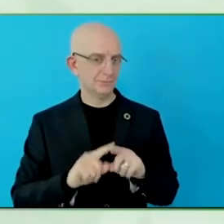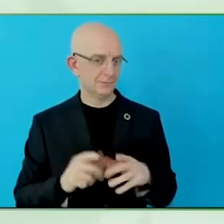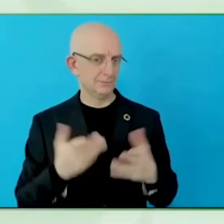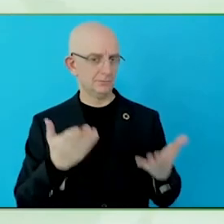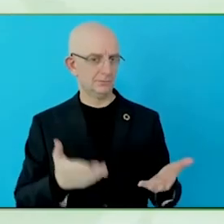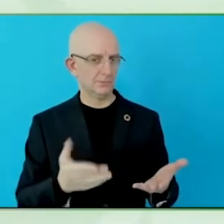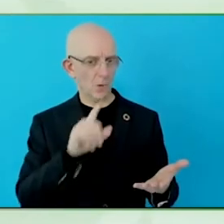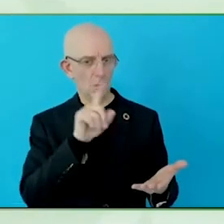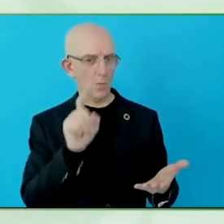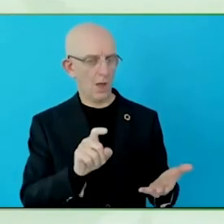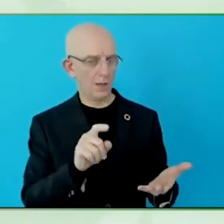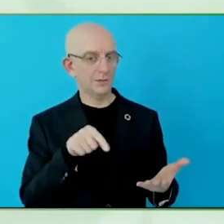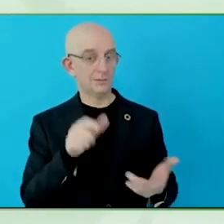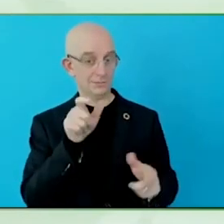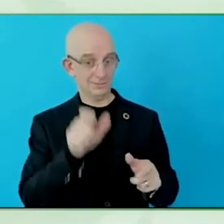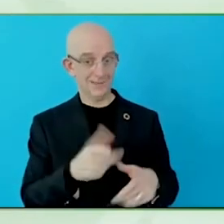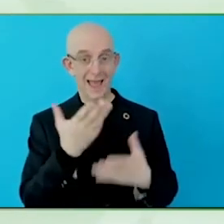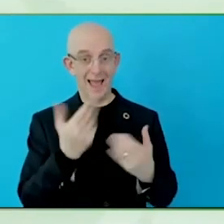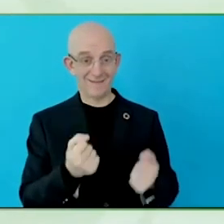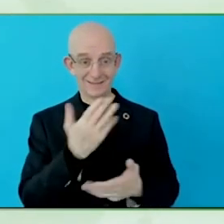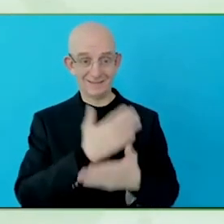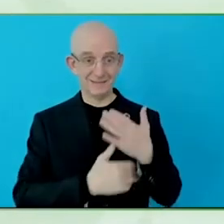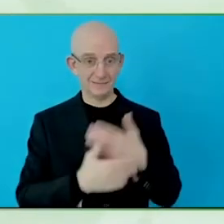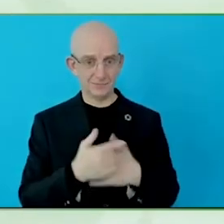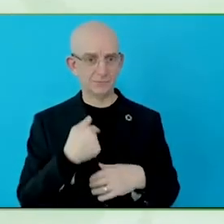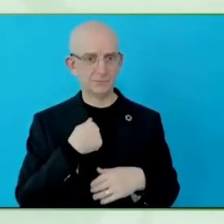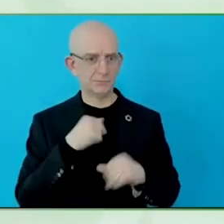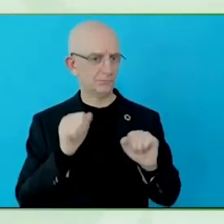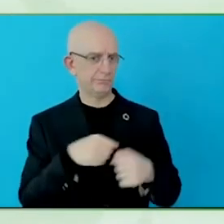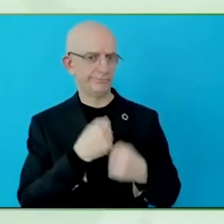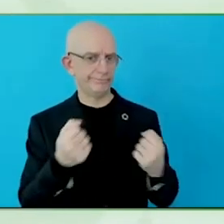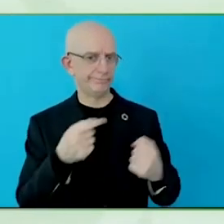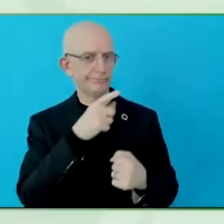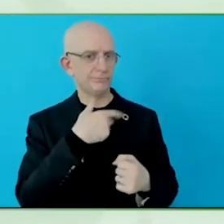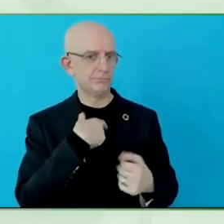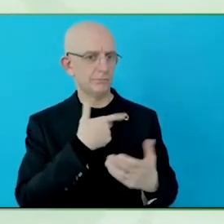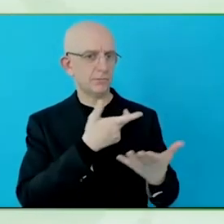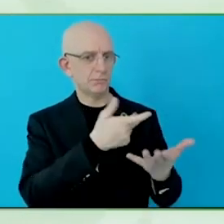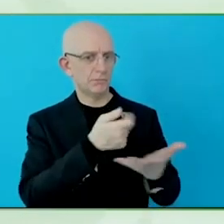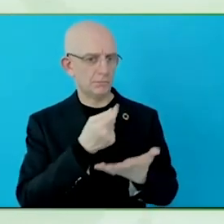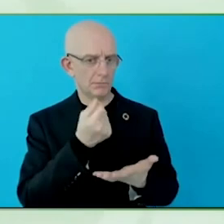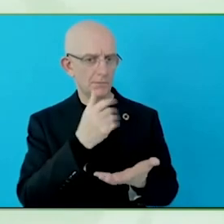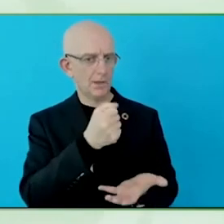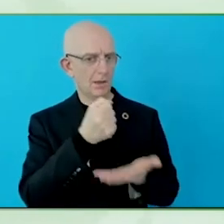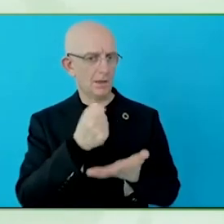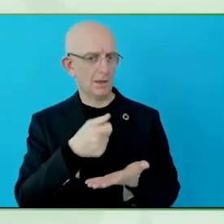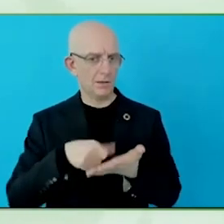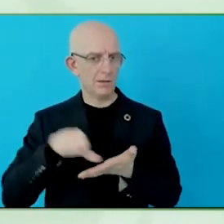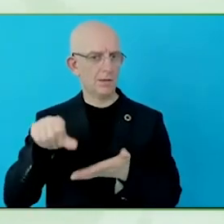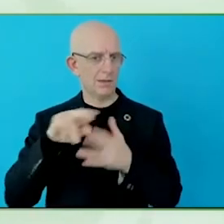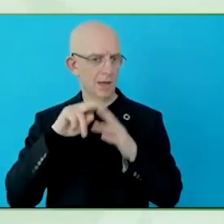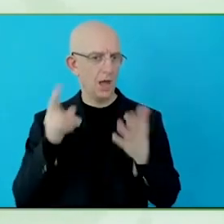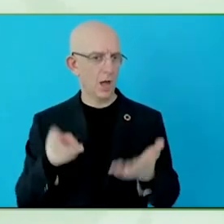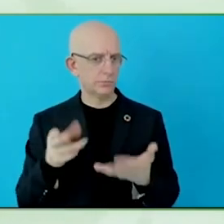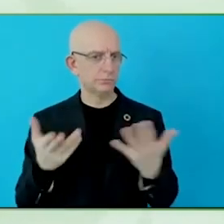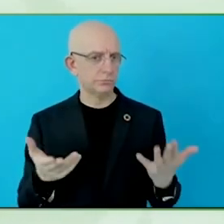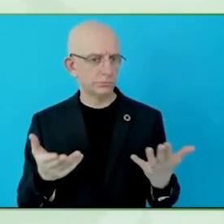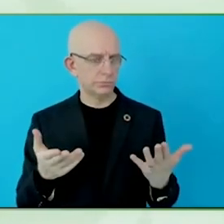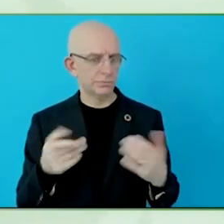is not included in mortgage request. At the same time, if you have a disability, that doesn't give away.